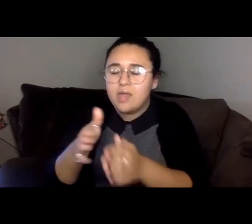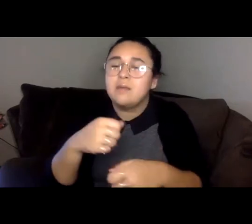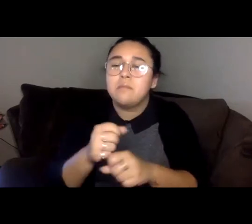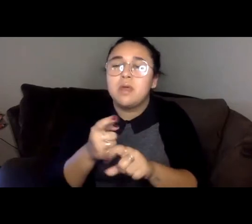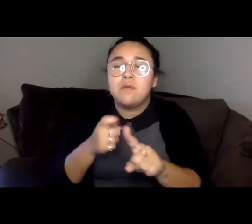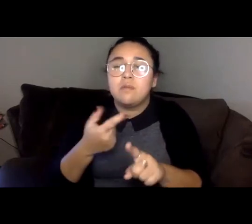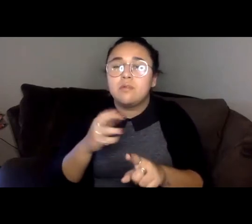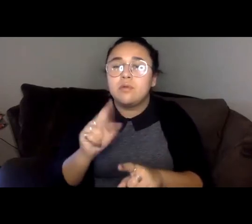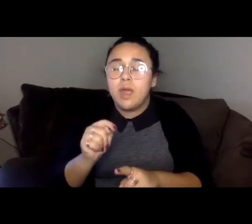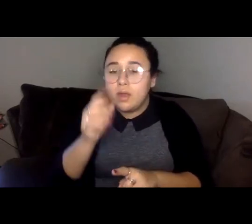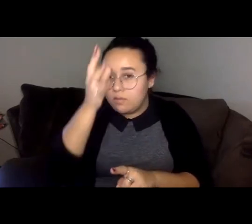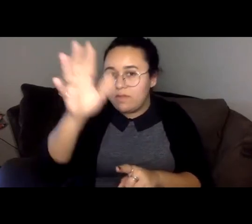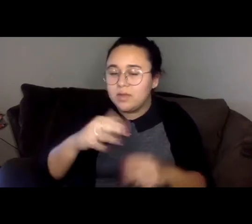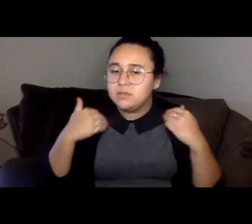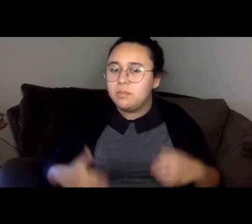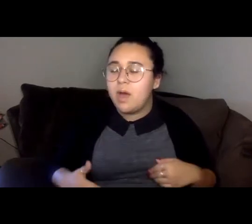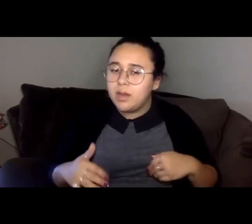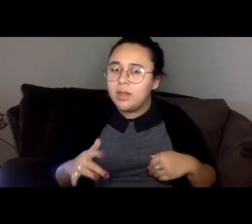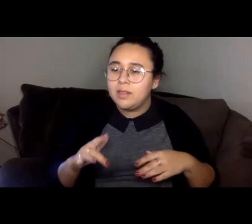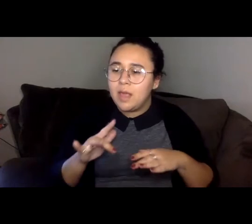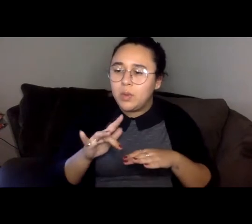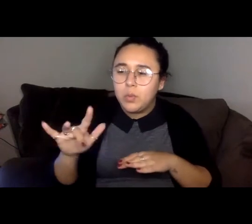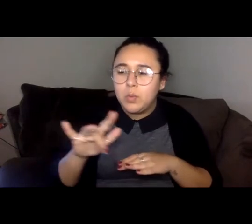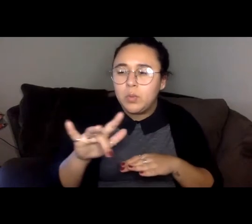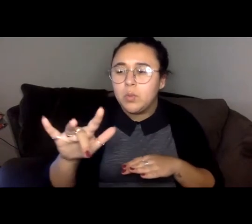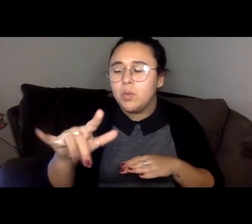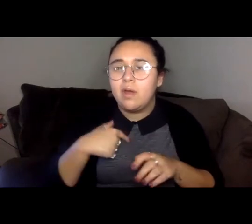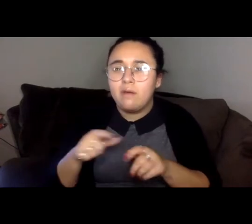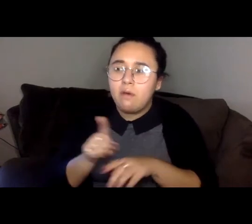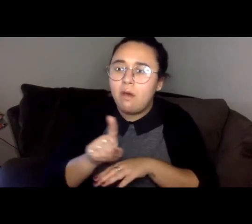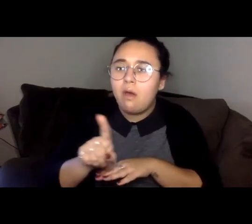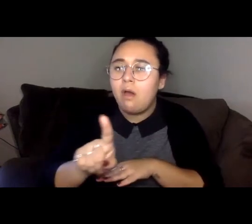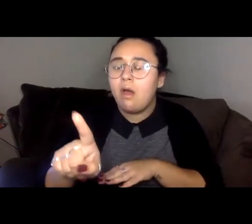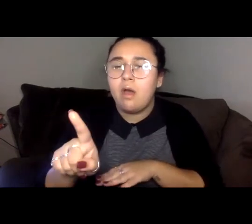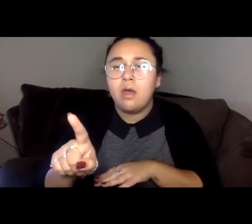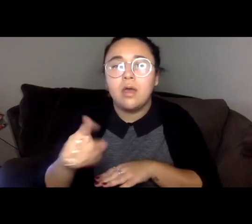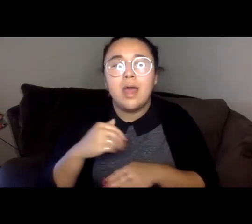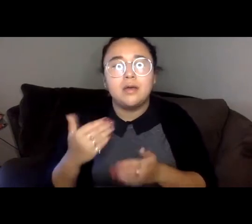absence that I had to fill with my body, since I was reborn from him. Unknown Speaker Thank you.